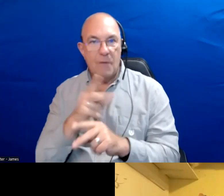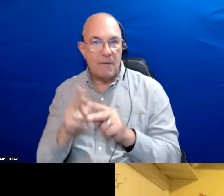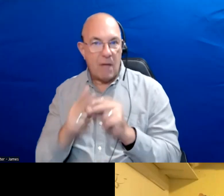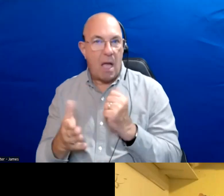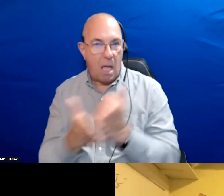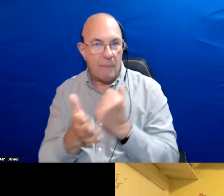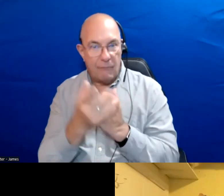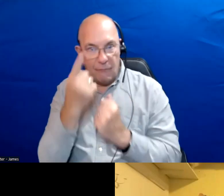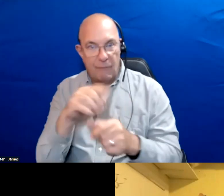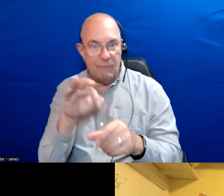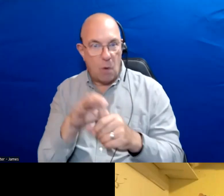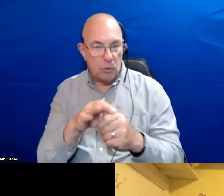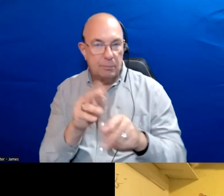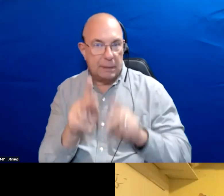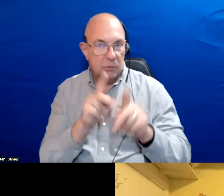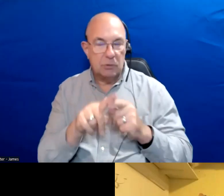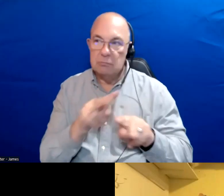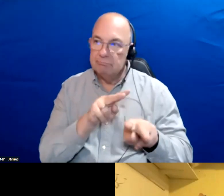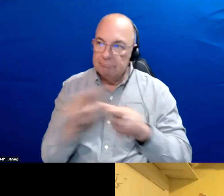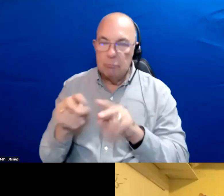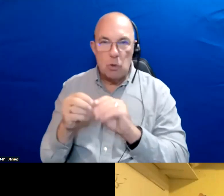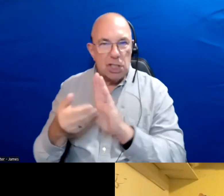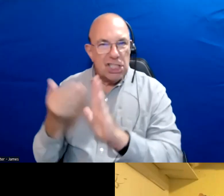for voters to get and dive a little deeper.